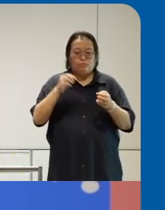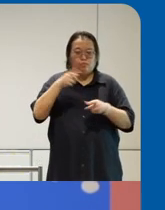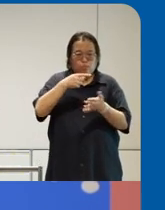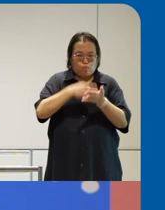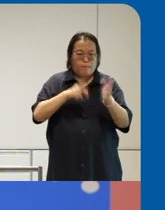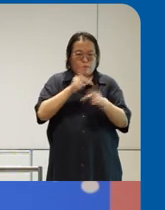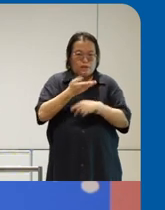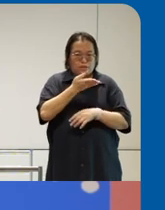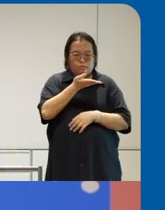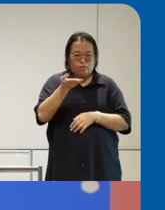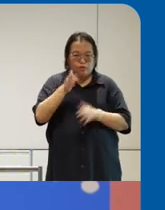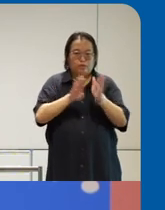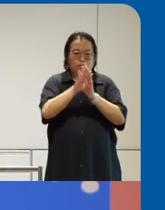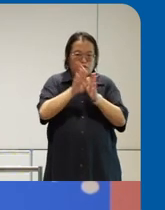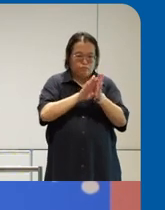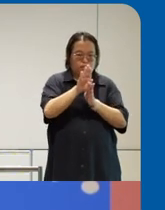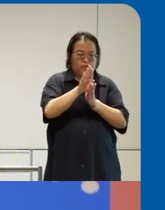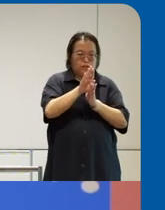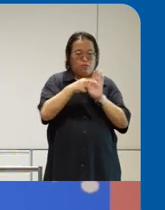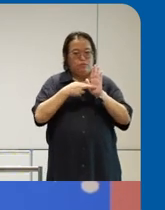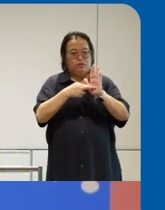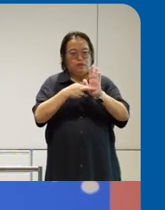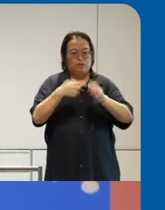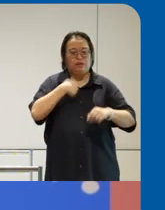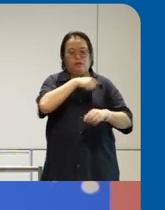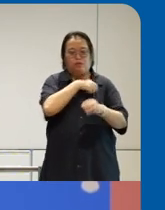is a reflection of your organization and one of the things you really believe is can we ha convey